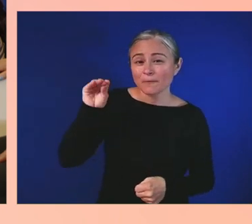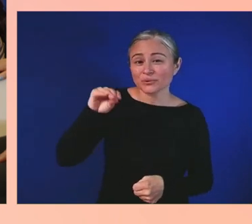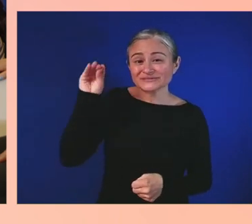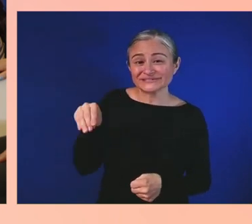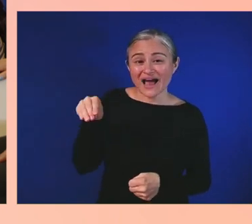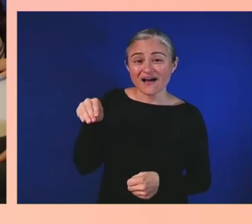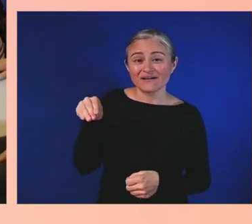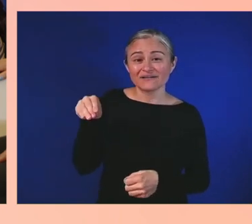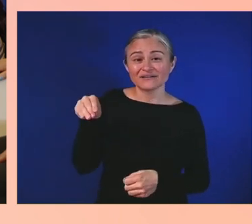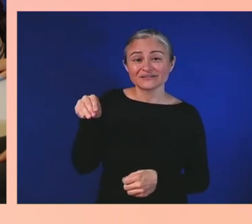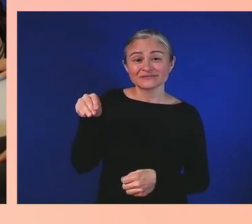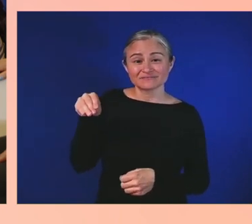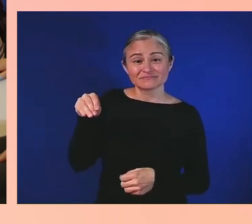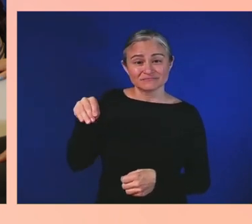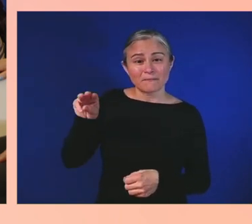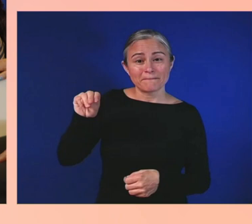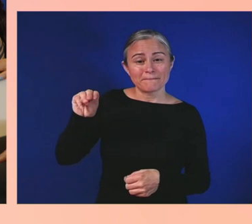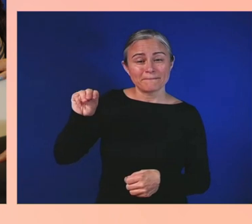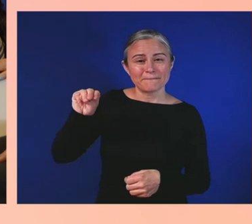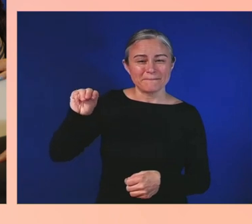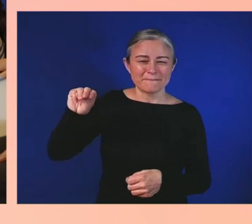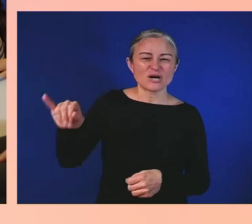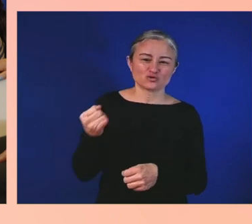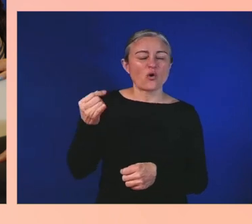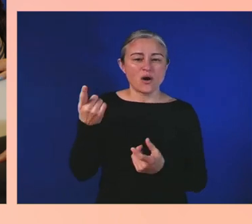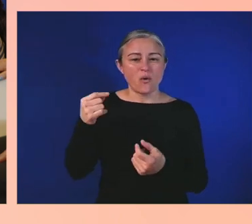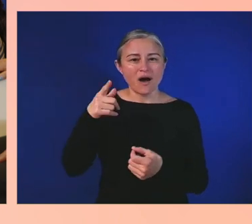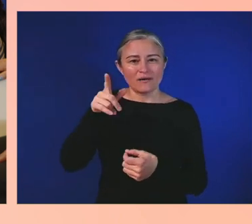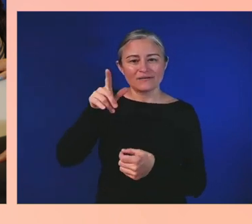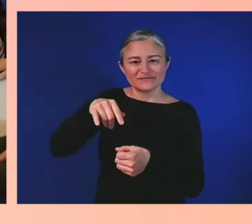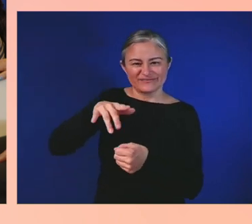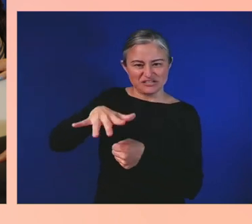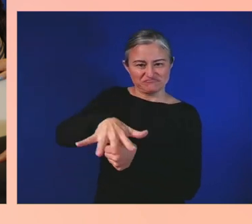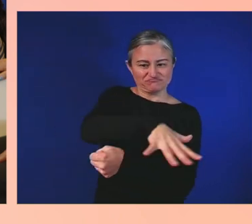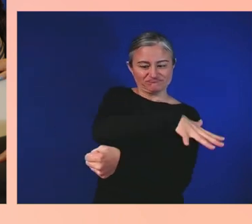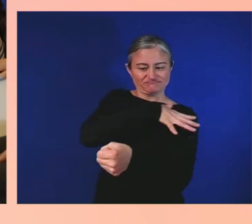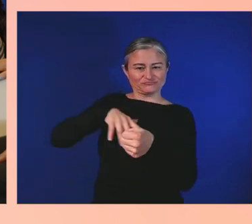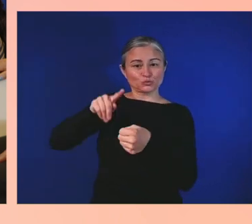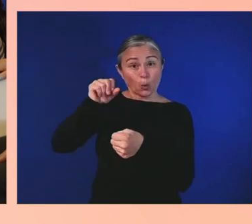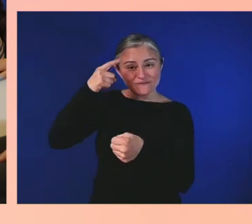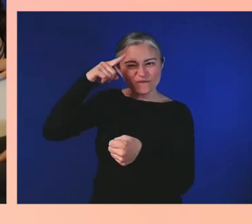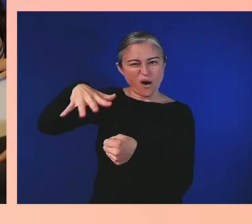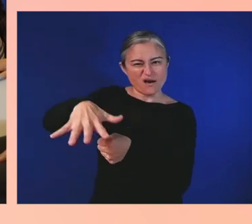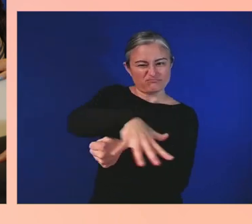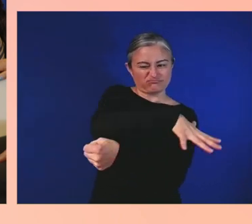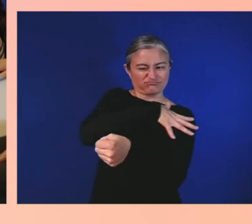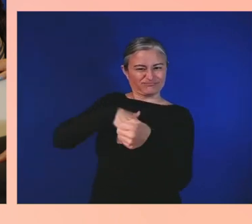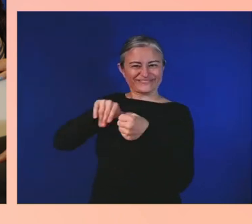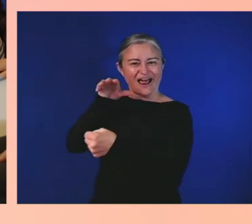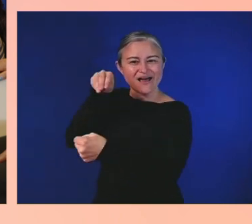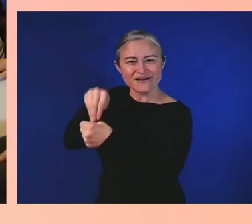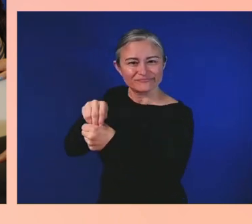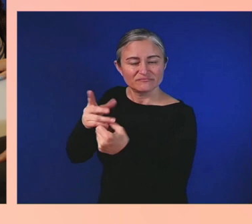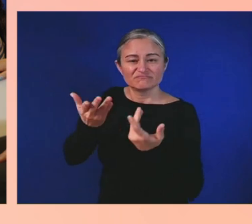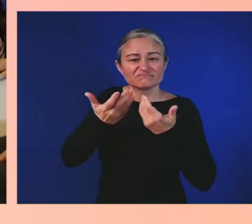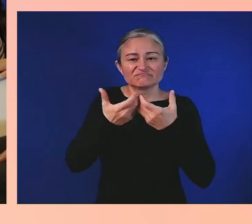so we have got to marry our efforts with tech to make sure that